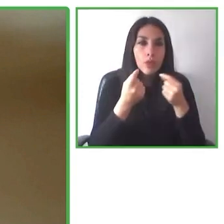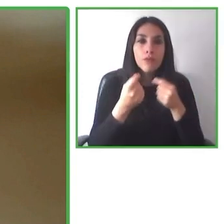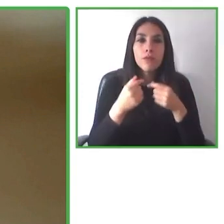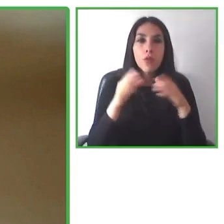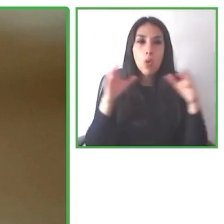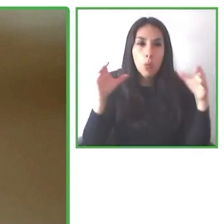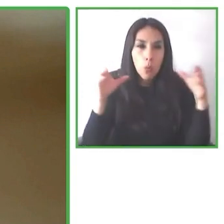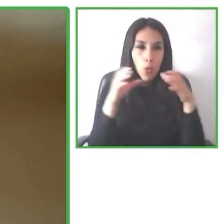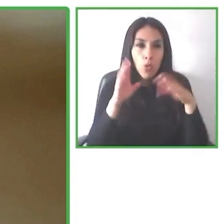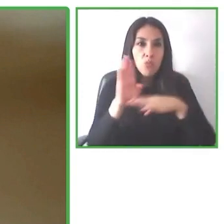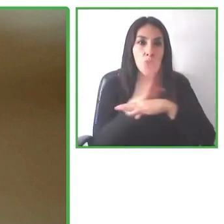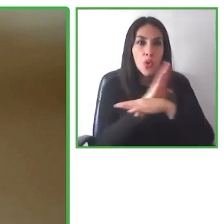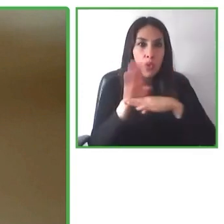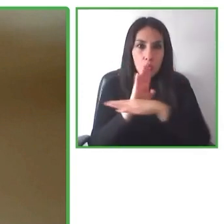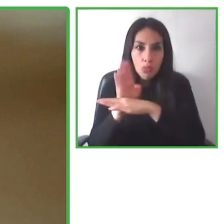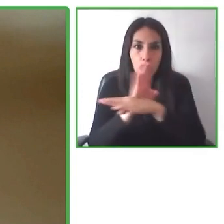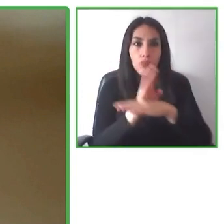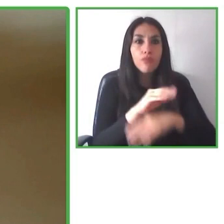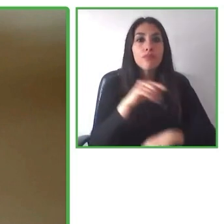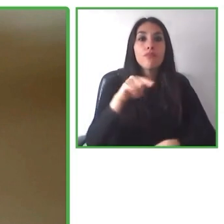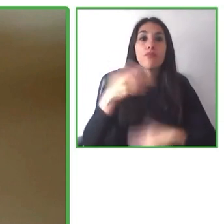from the centralization organizations.